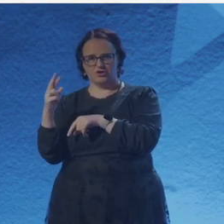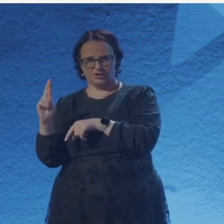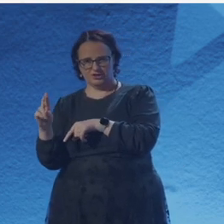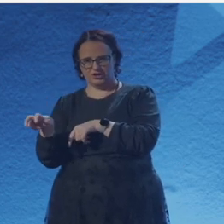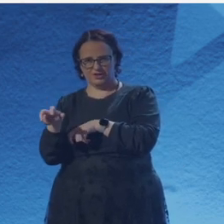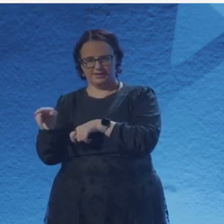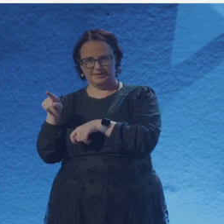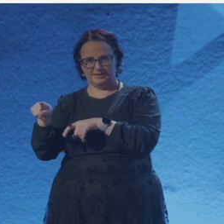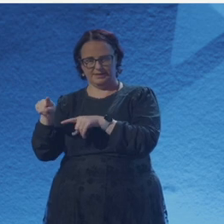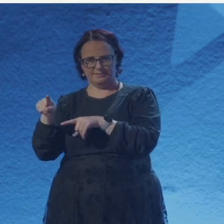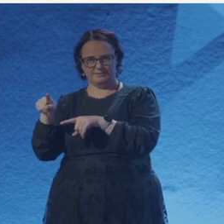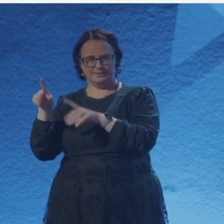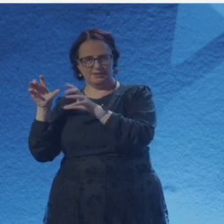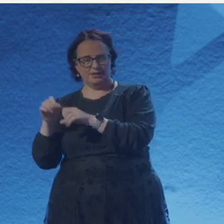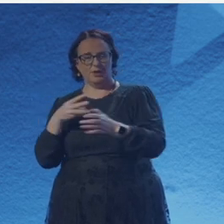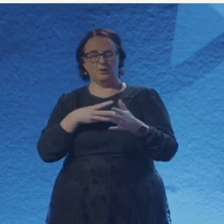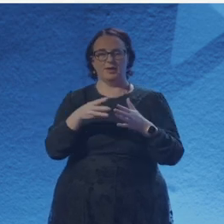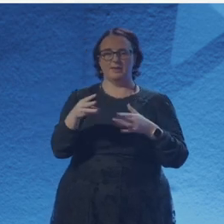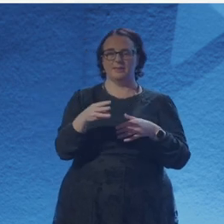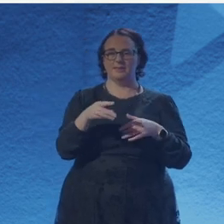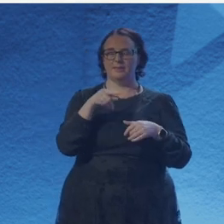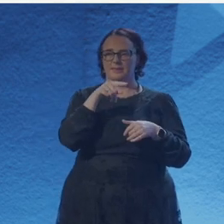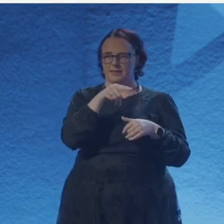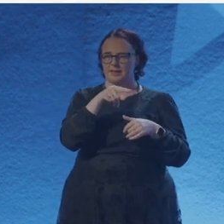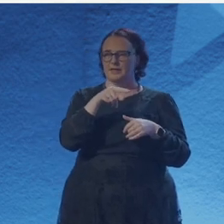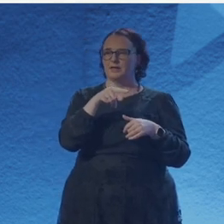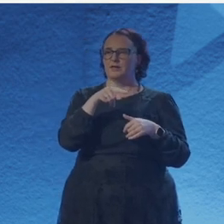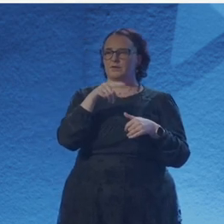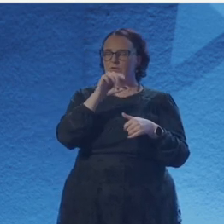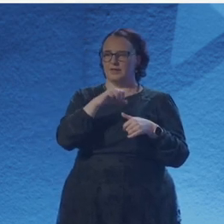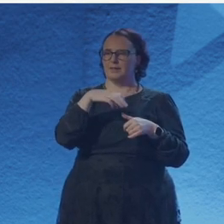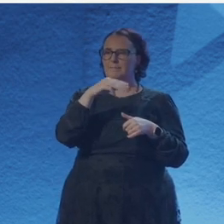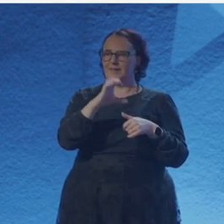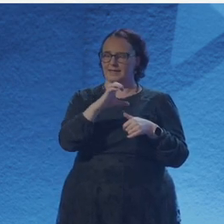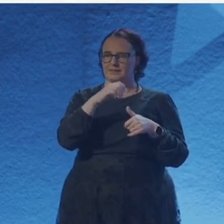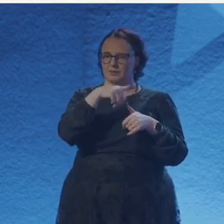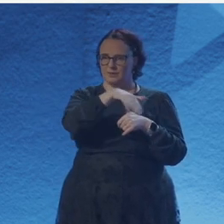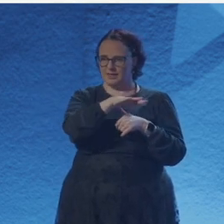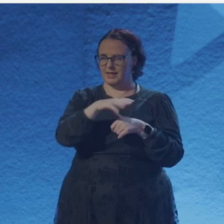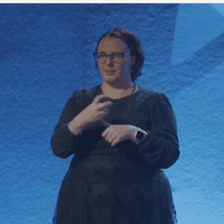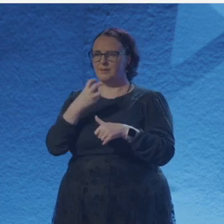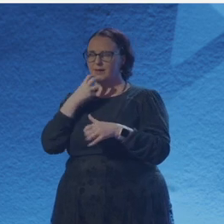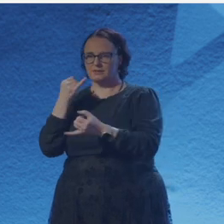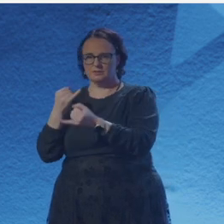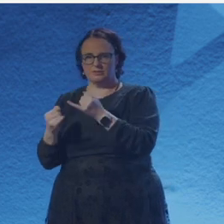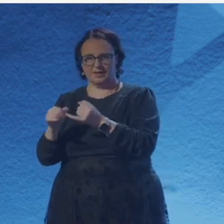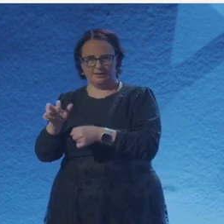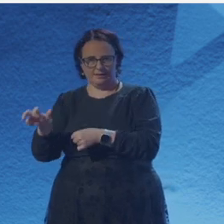Board use travels fast. Better to light one Intel